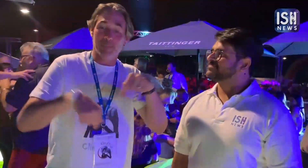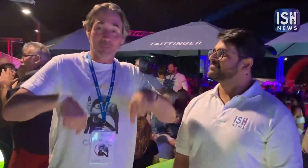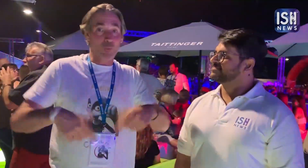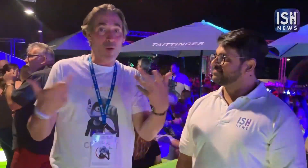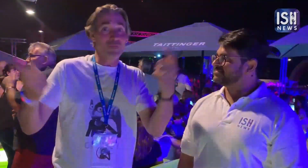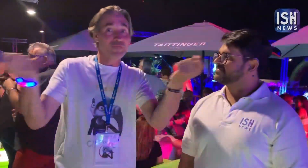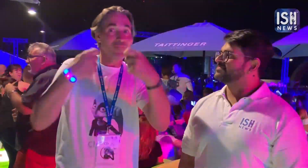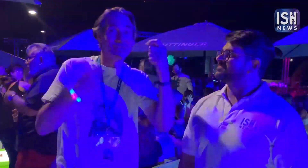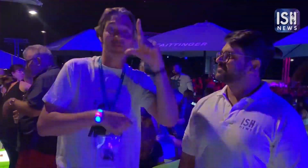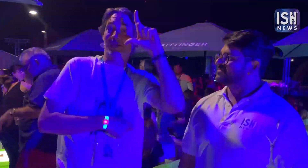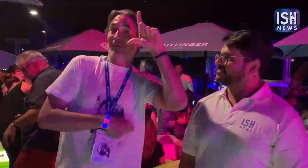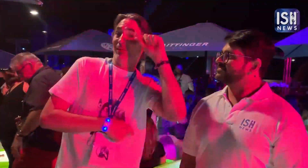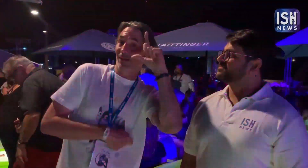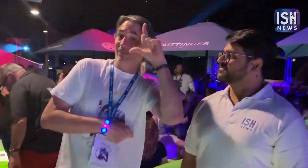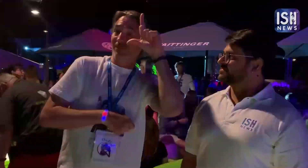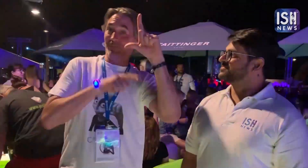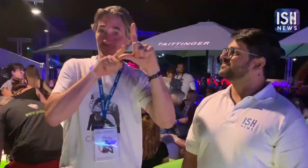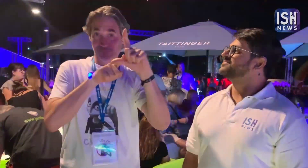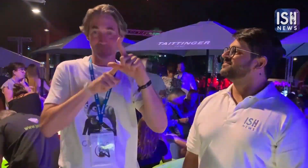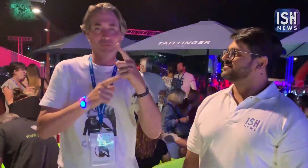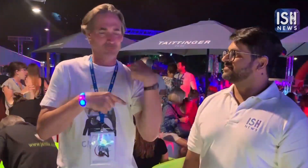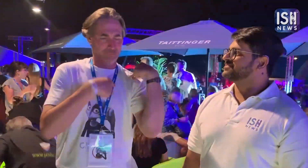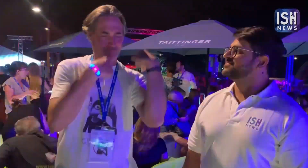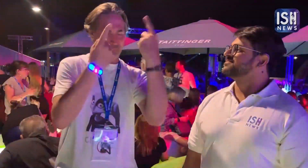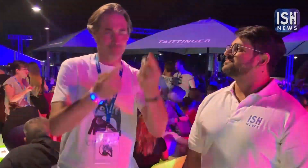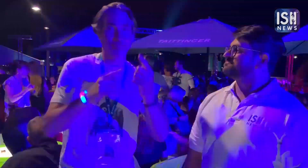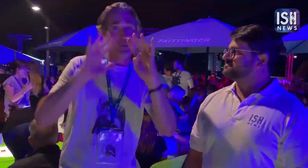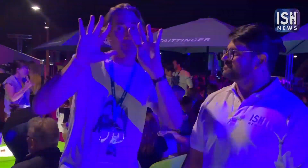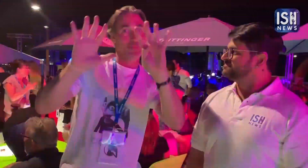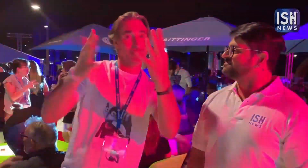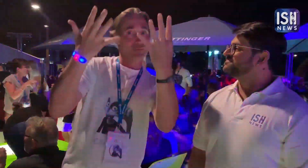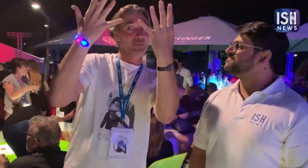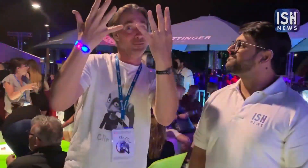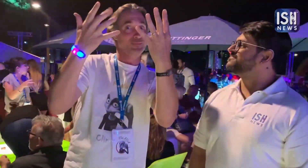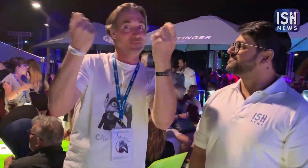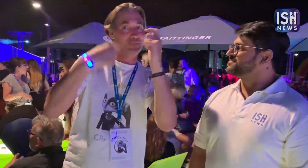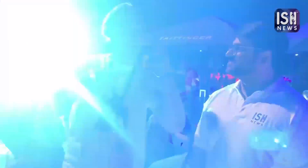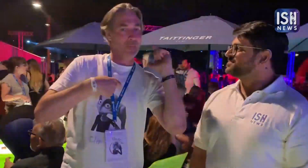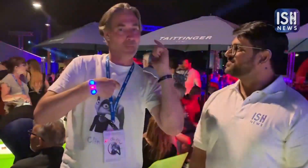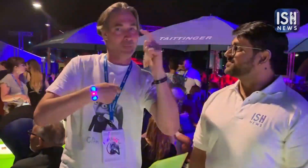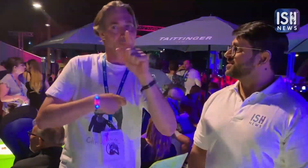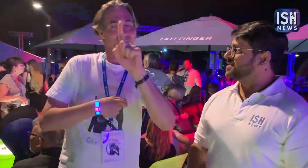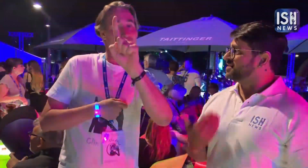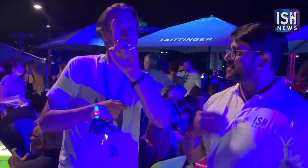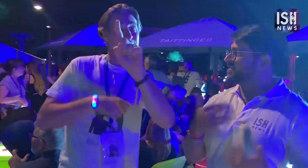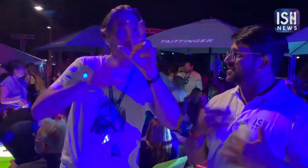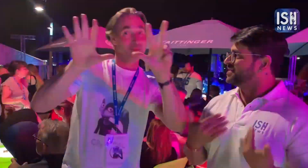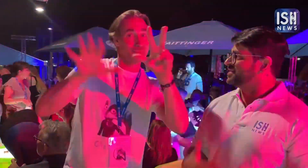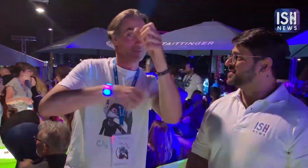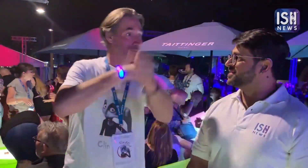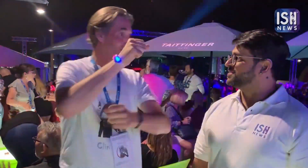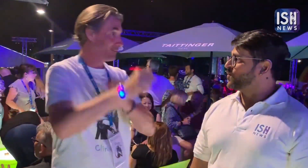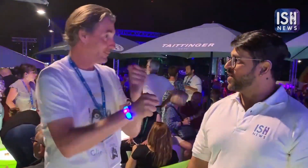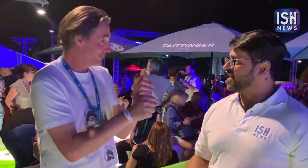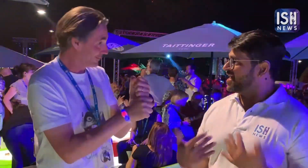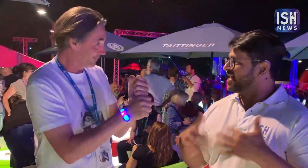This is Clin D'Oeil Festival. In the last 18 years, we have conducted the festival for the 9th time.